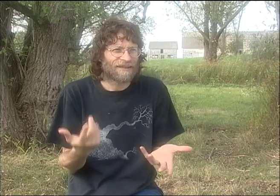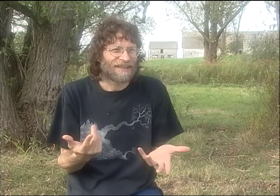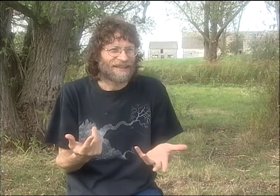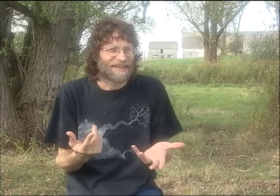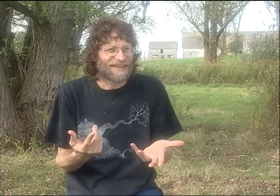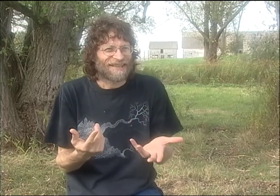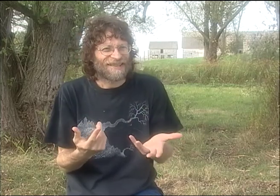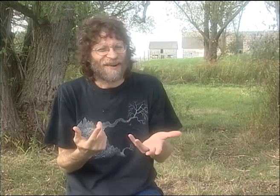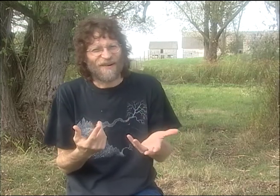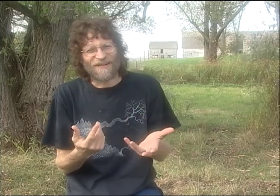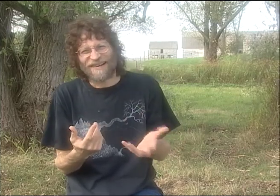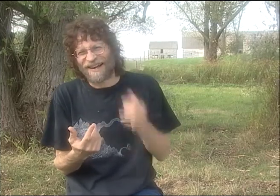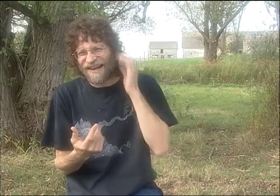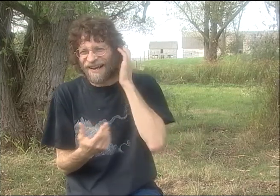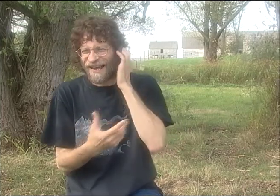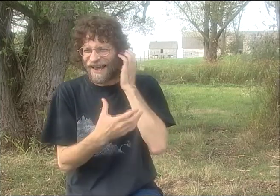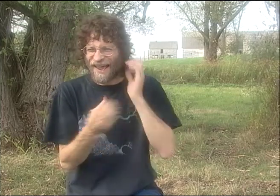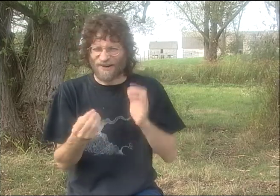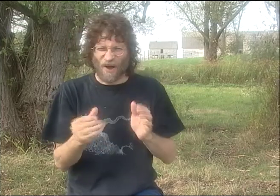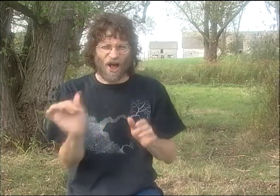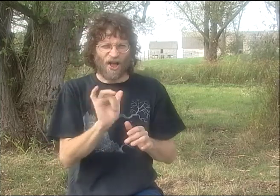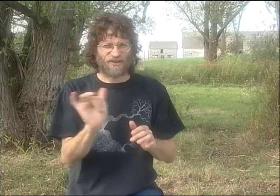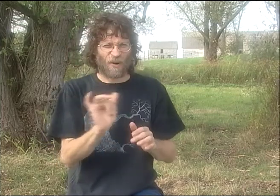YOU KNOW, SOMETIMES I DIDN'T KNOW WHAT WAS GOING ON.